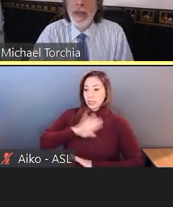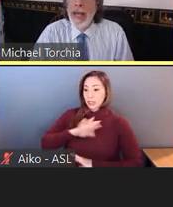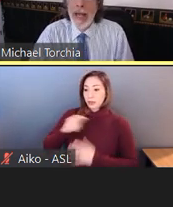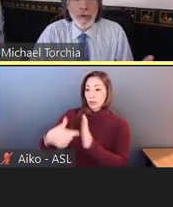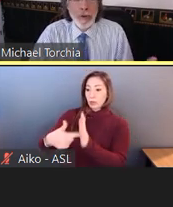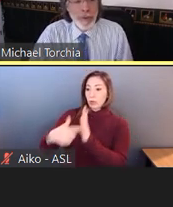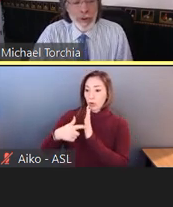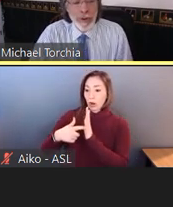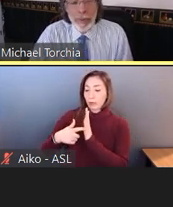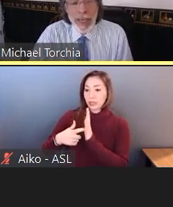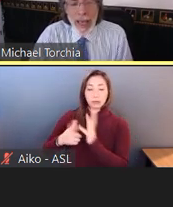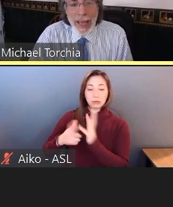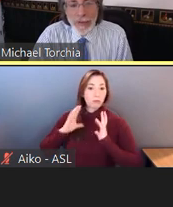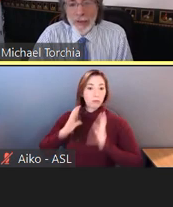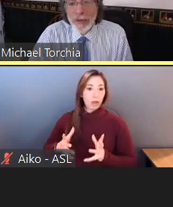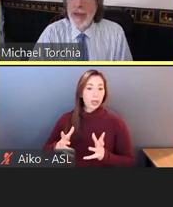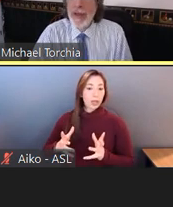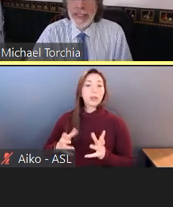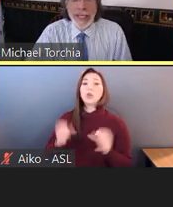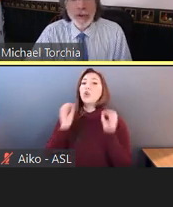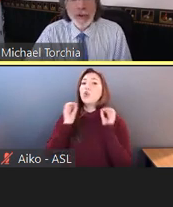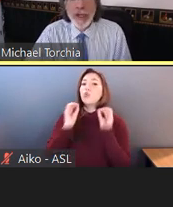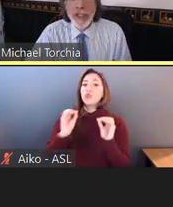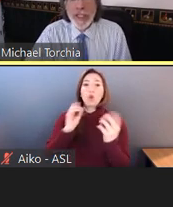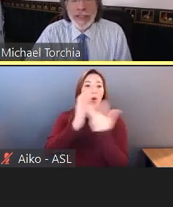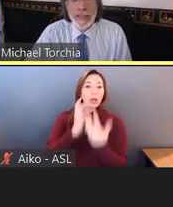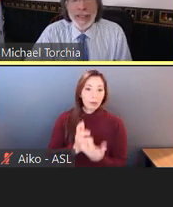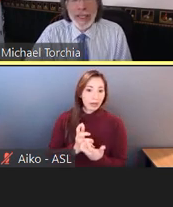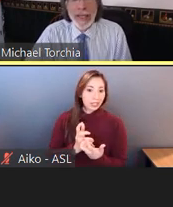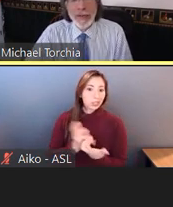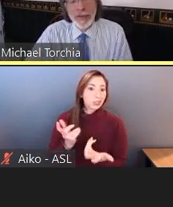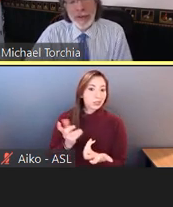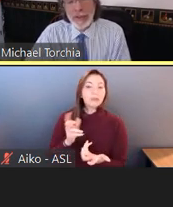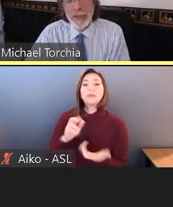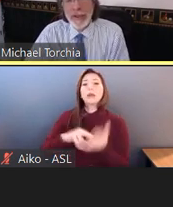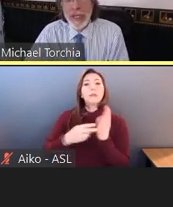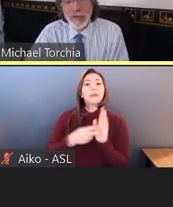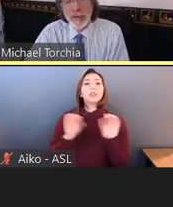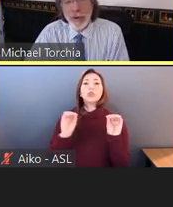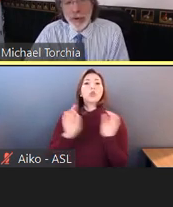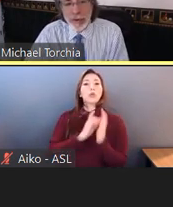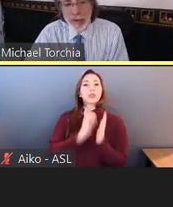As you can probably guess, essential functions is further defined.